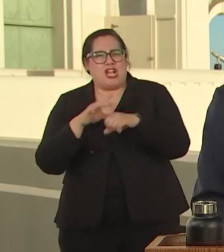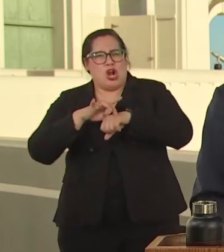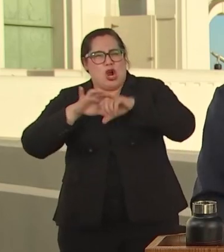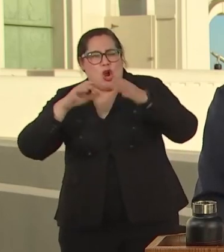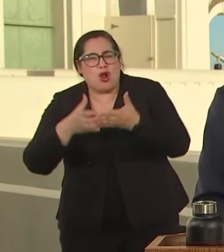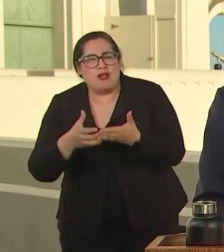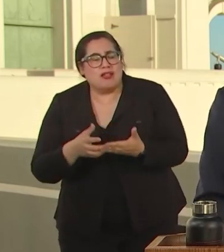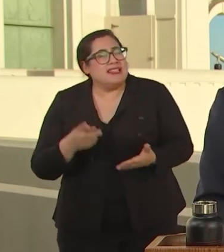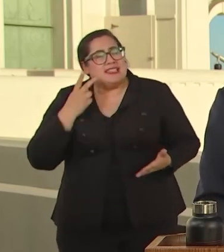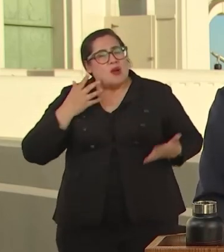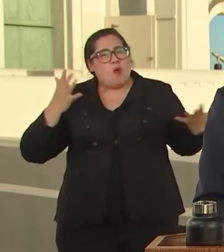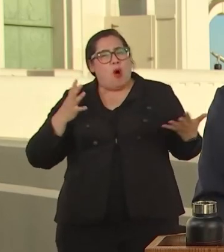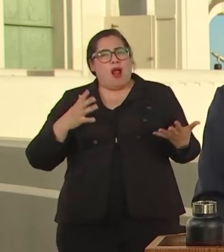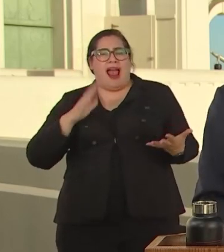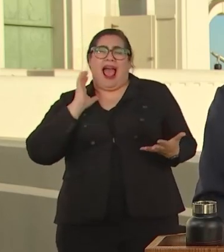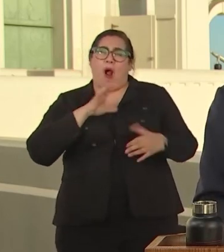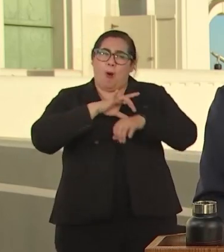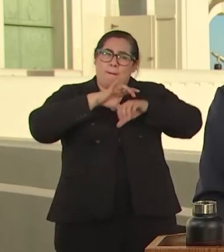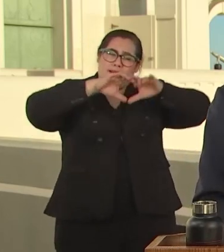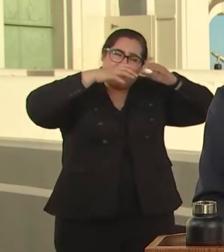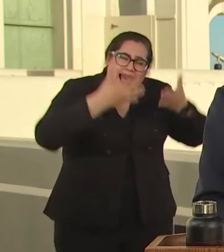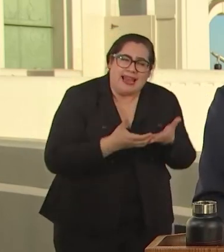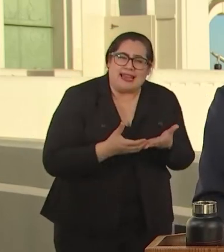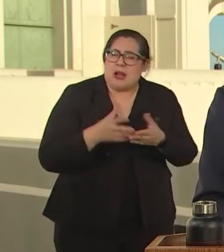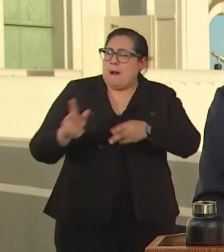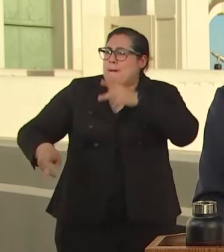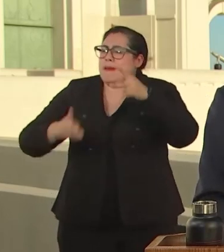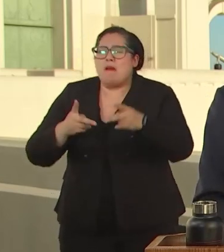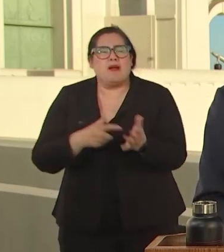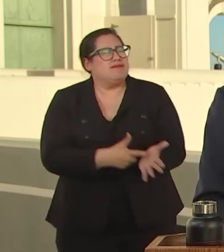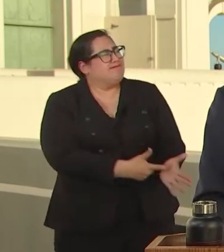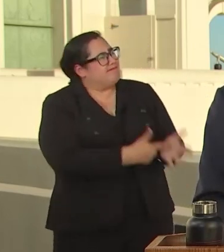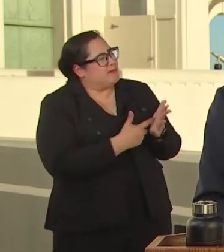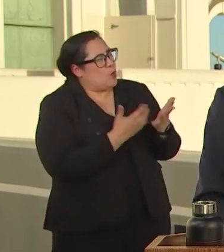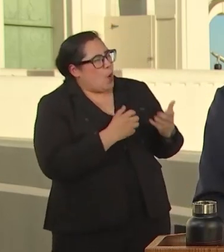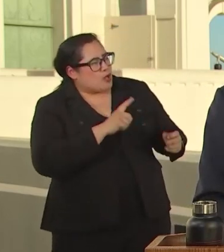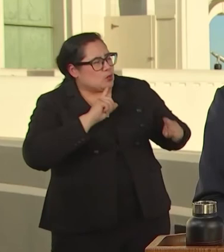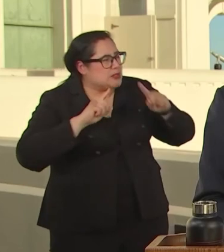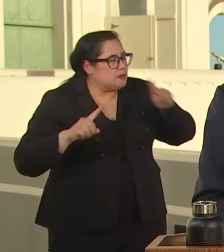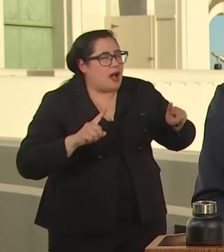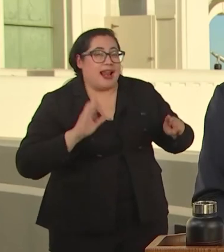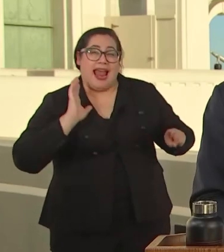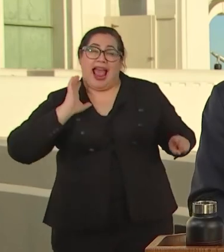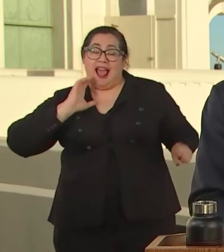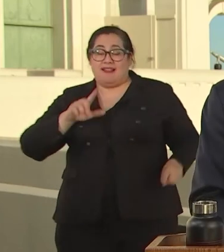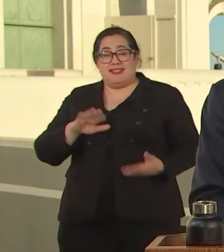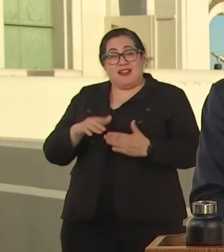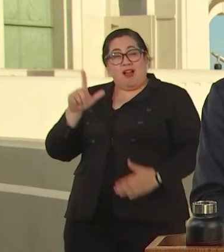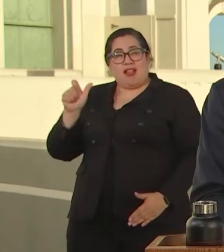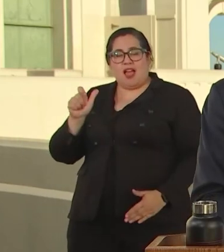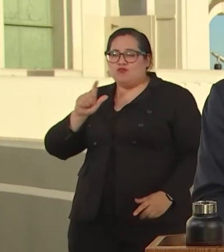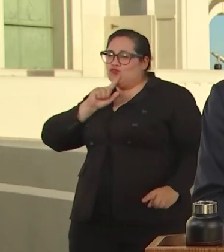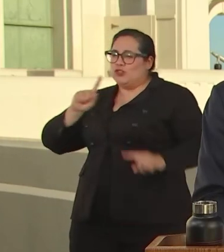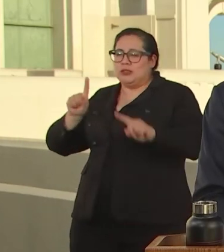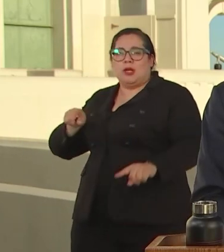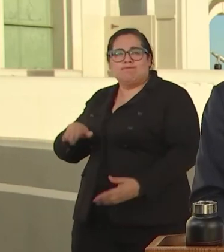ANGELES IS ANSWERING THAT CALL. BUT AS IMPORTANT AS STANDING HERE AND ENVISIONING A JUST AND